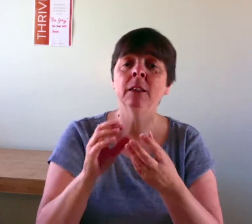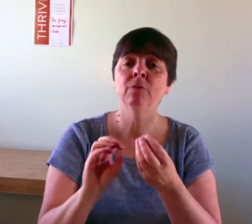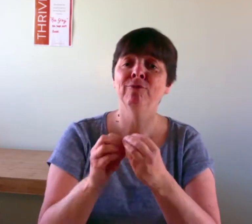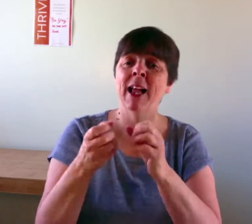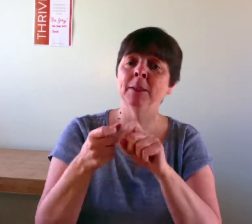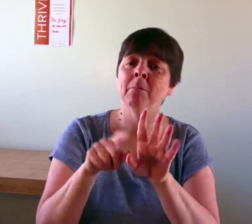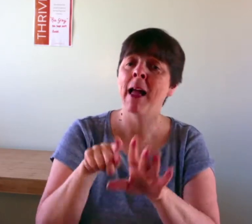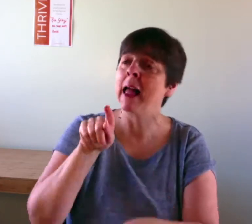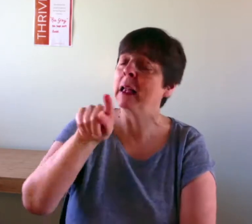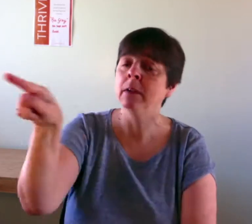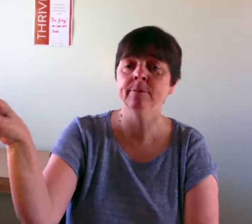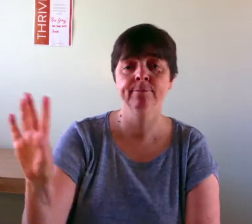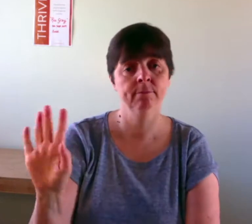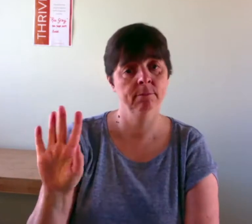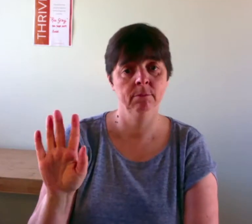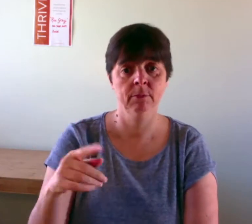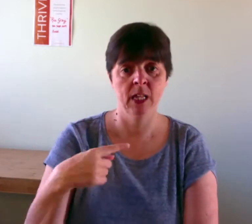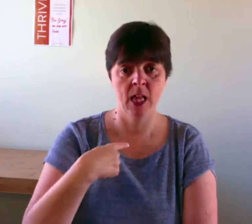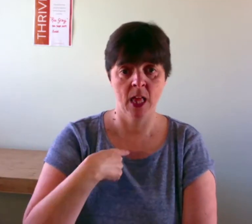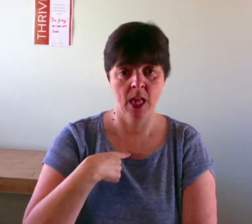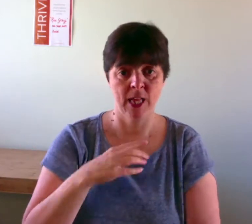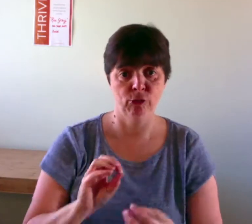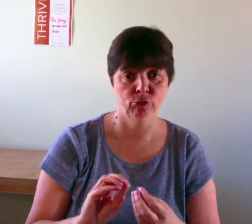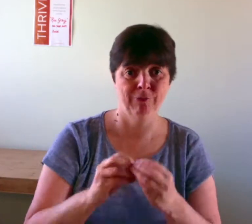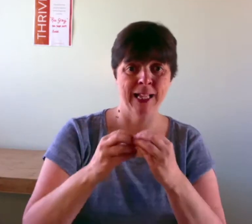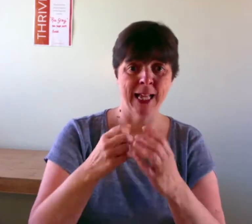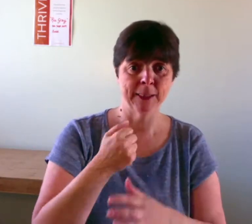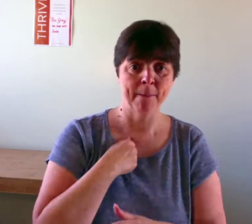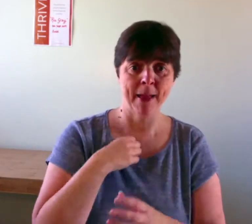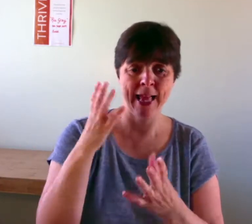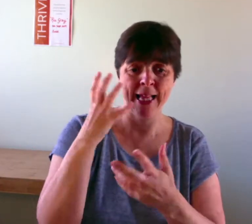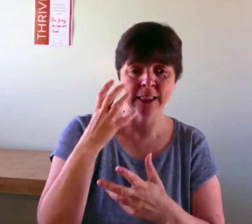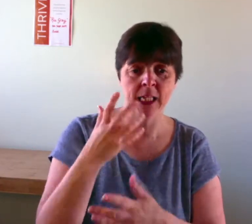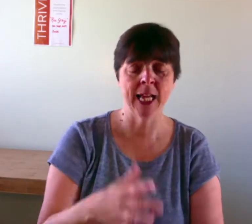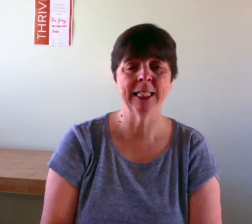Now I realised anxiety was not created by others and external control